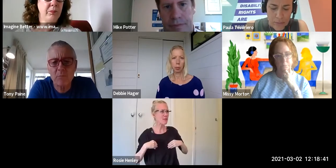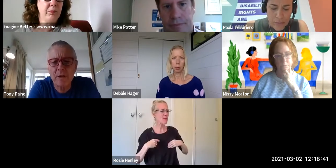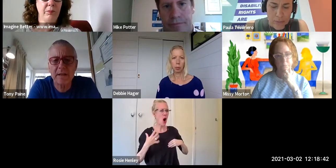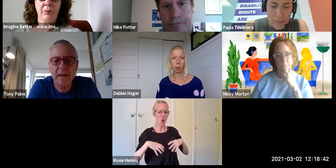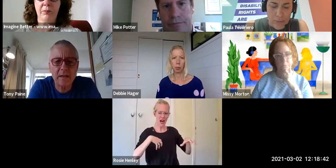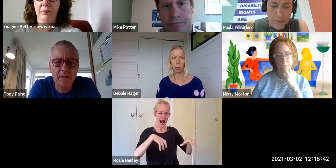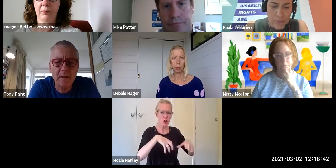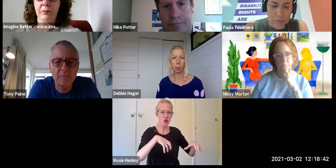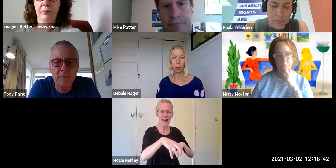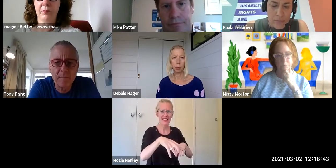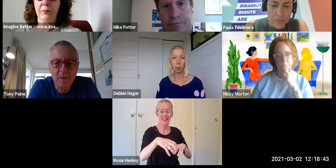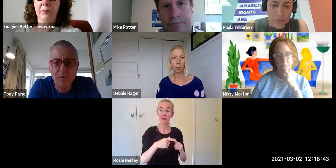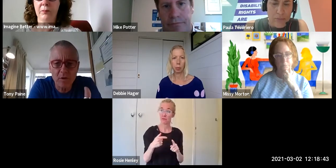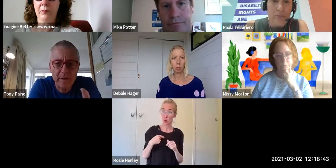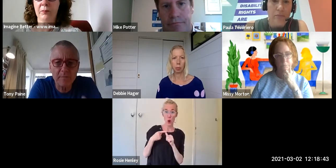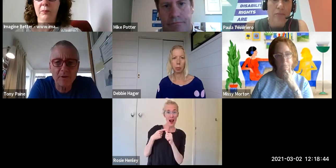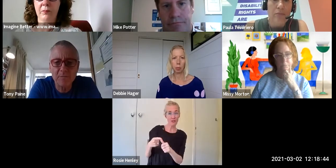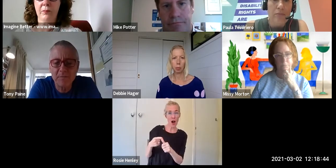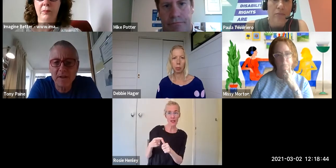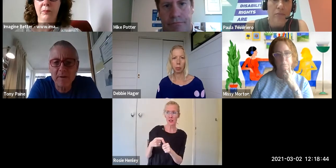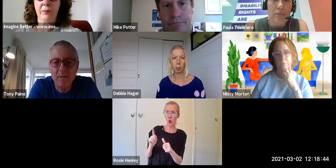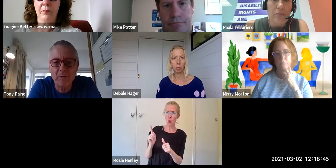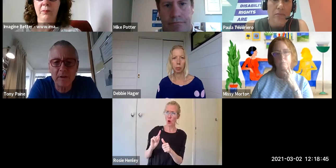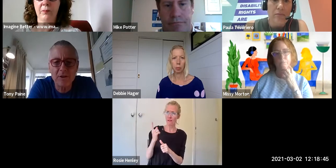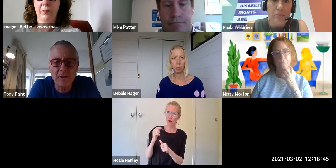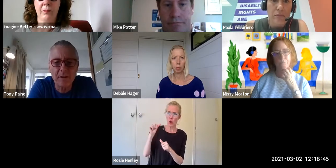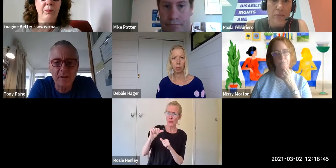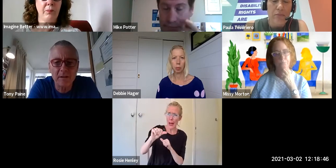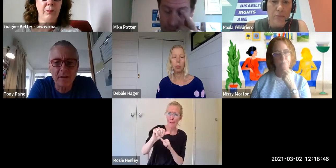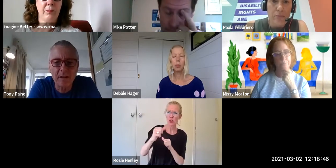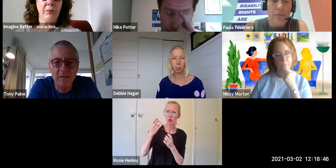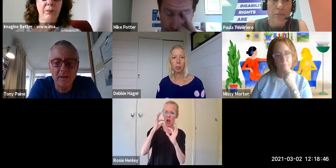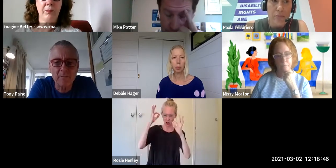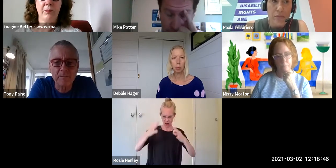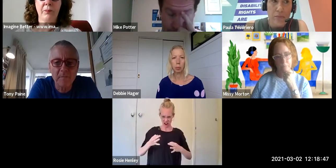where to start and who to talk to about - you know - thinking about your privilege and checking